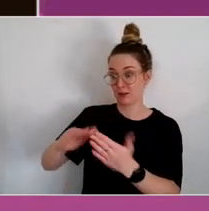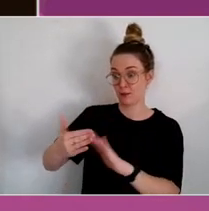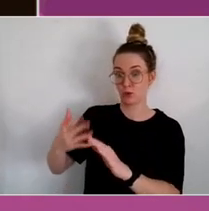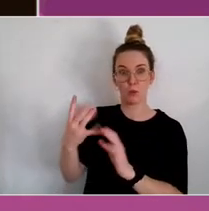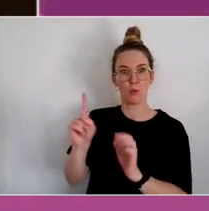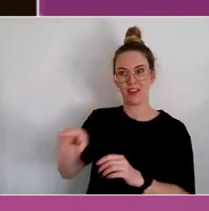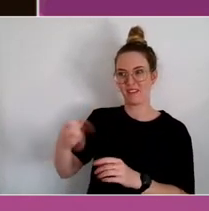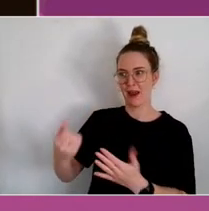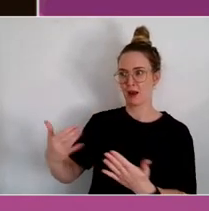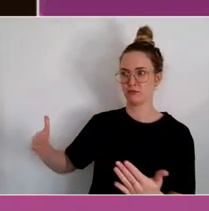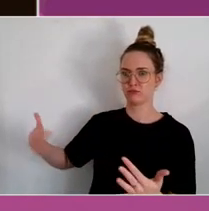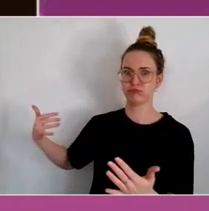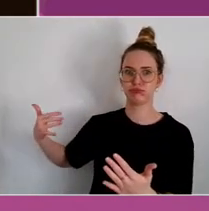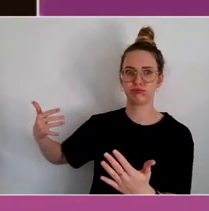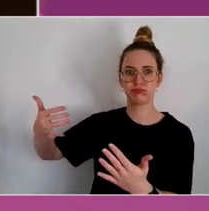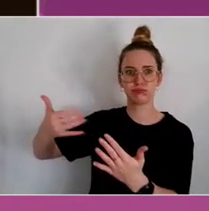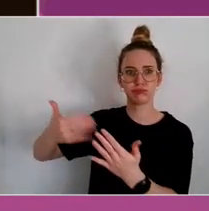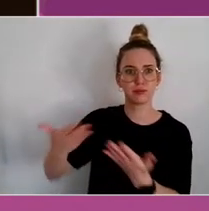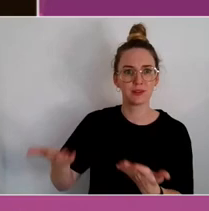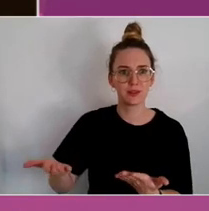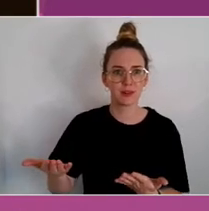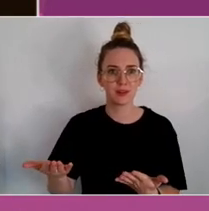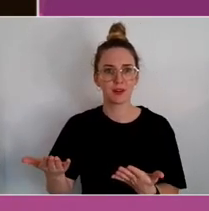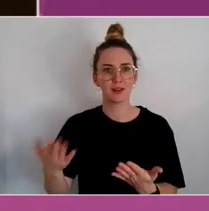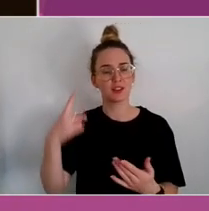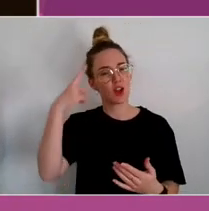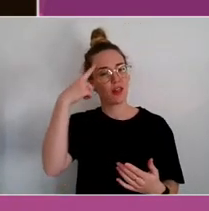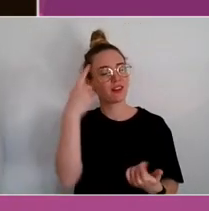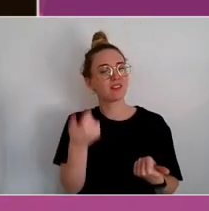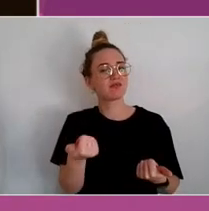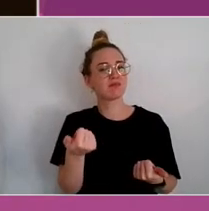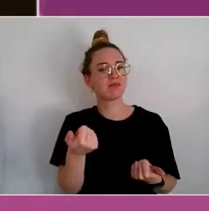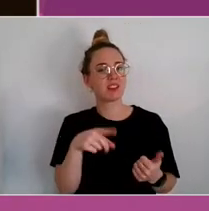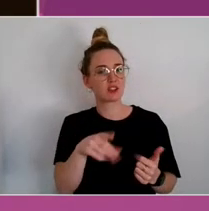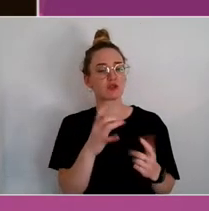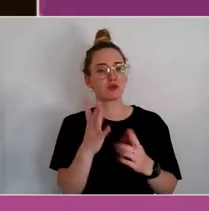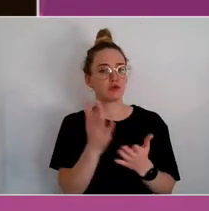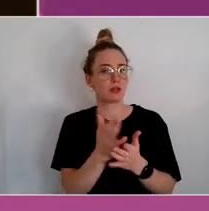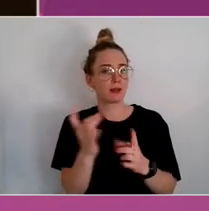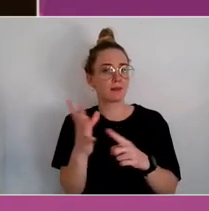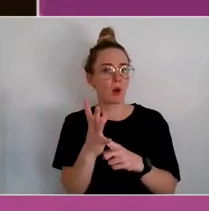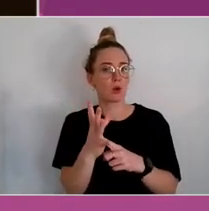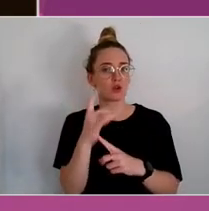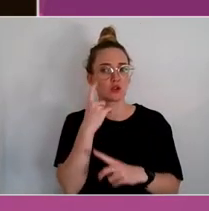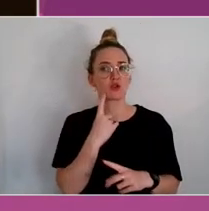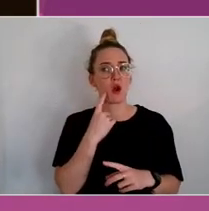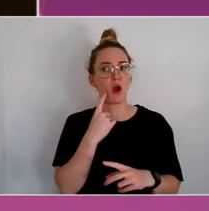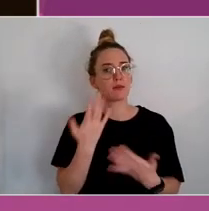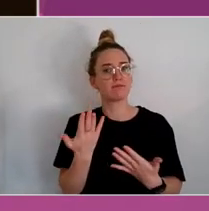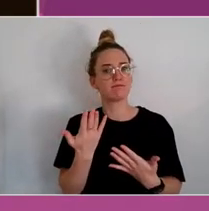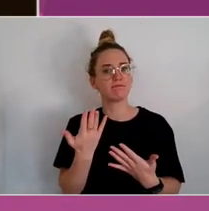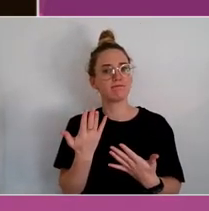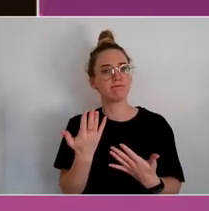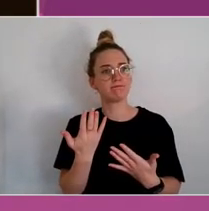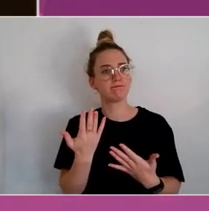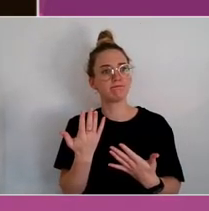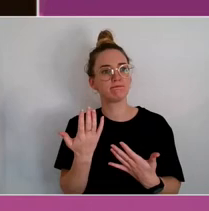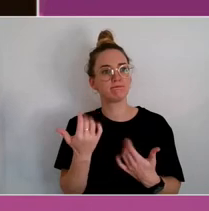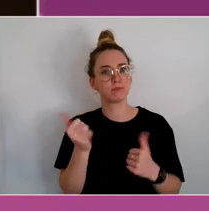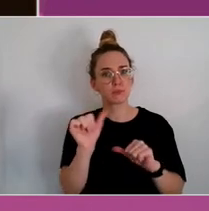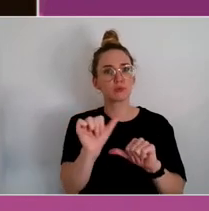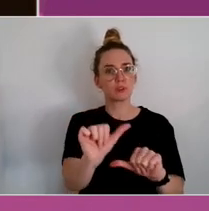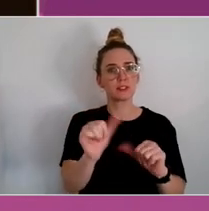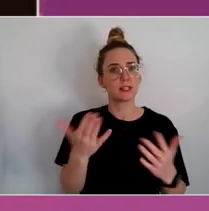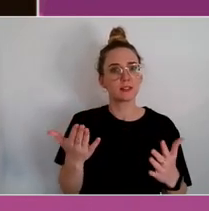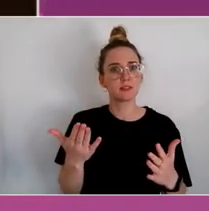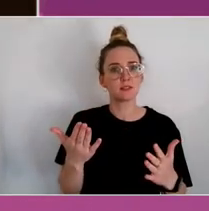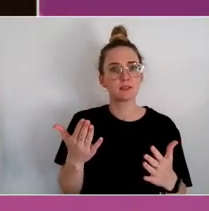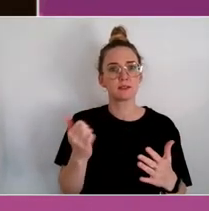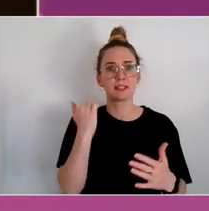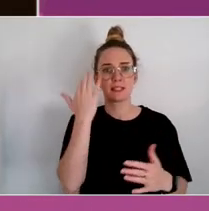That's one really, you know, fundamental thing that we can do to actually ring fence intellectual